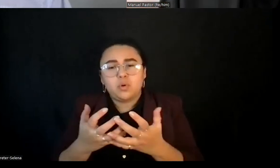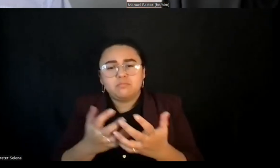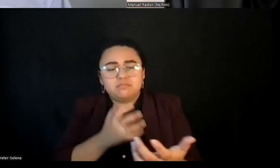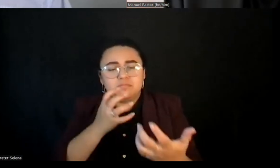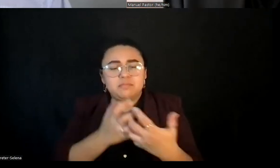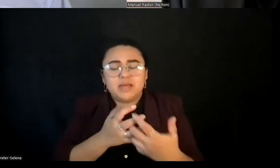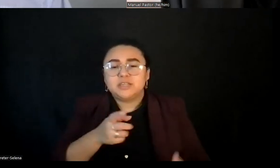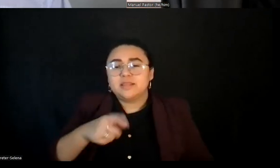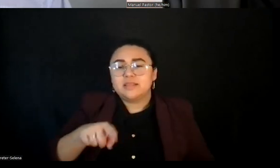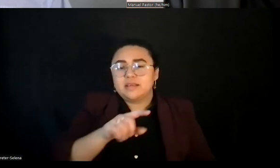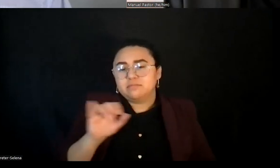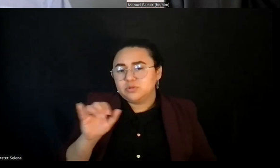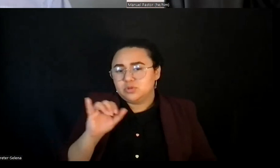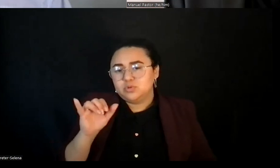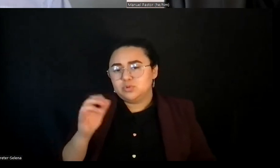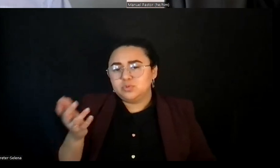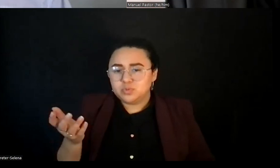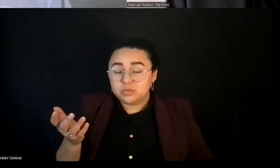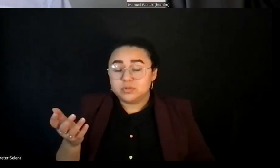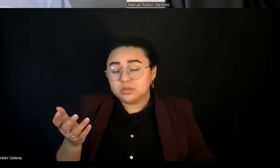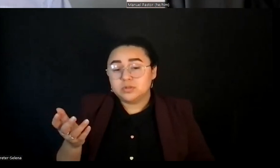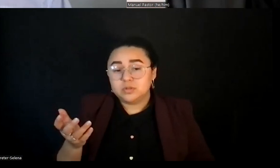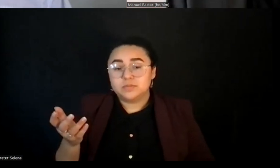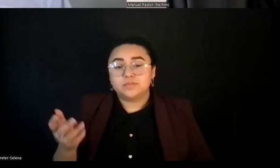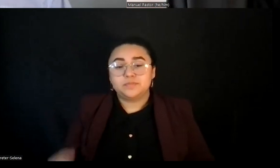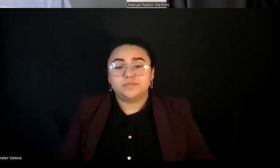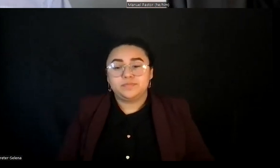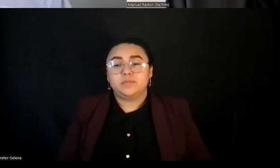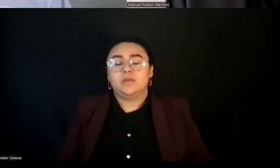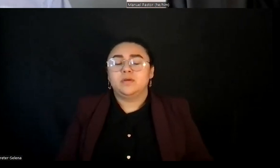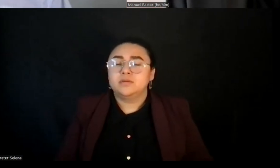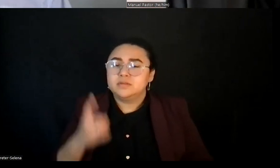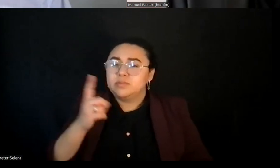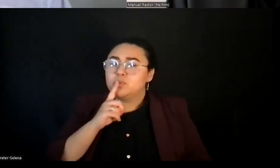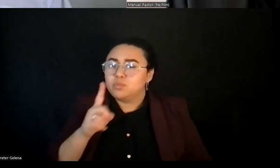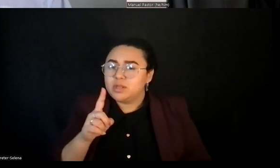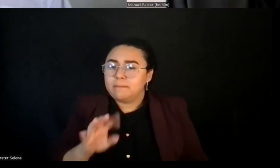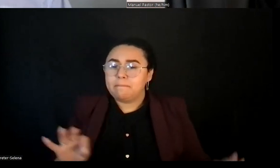And so one of the things that we think could be really fundamental is how do we think about